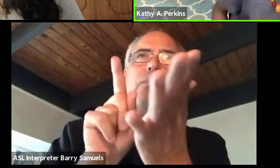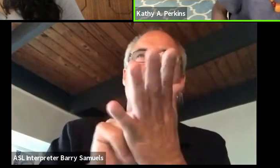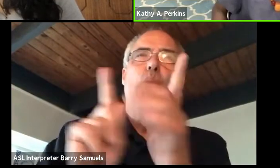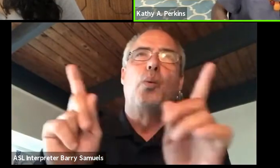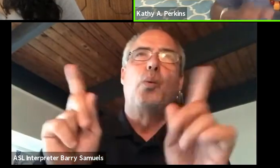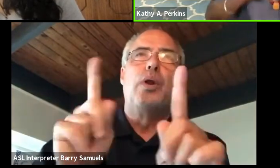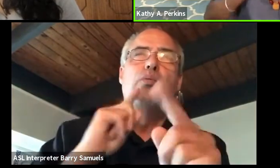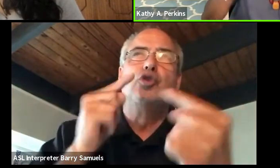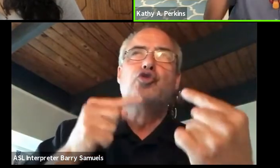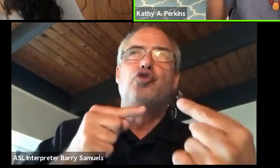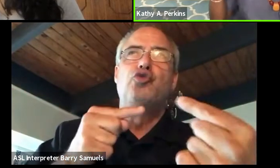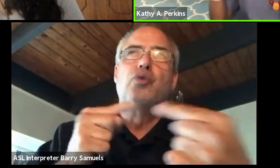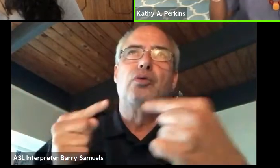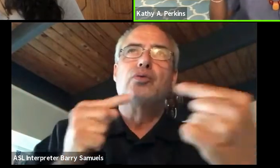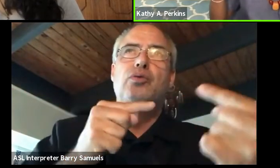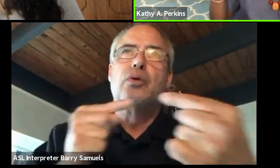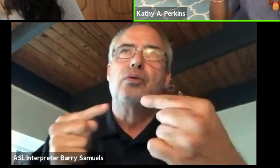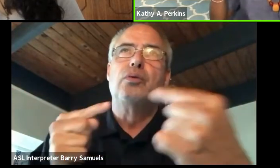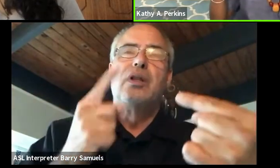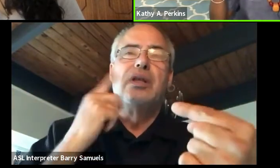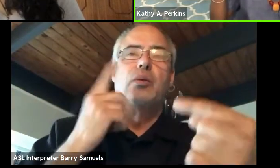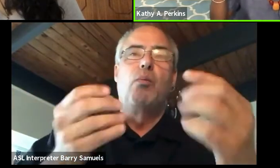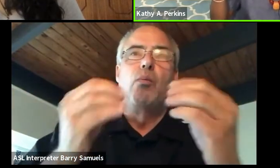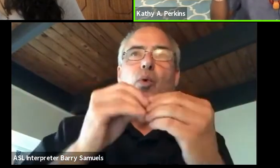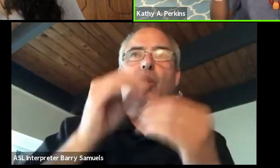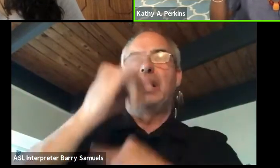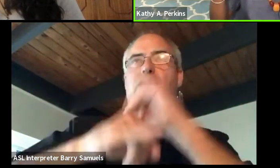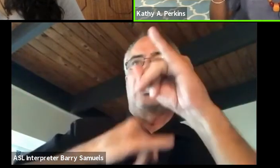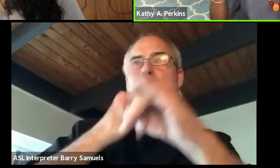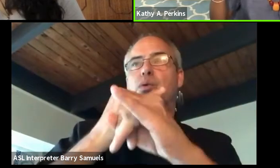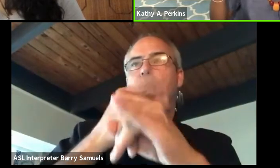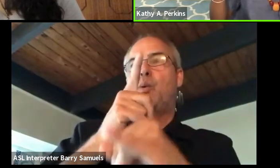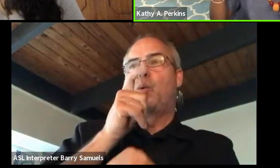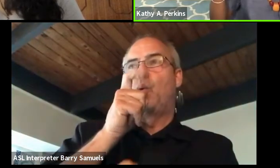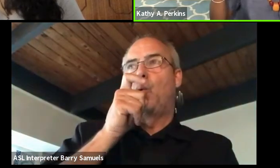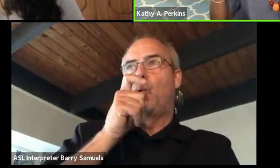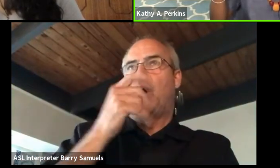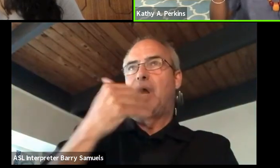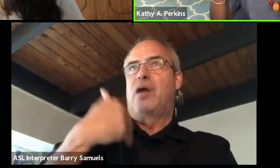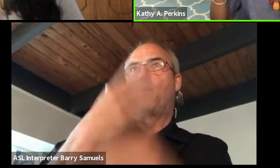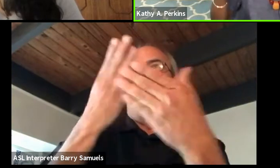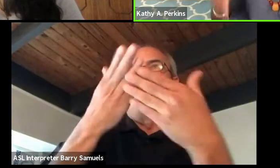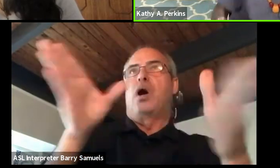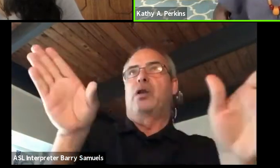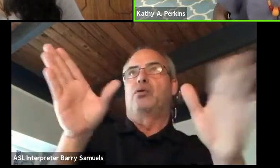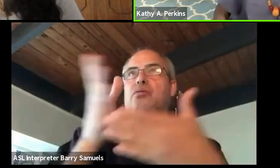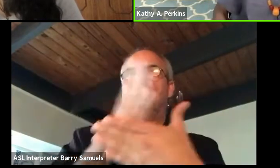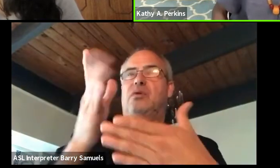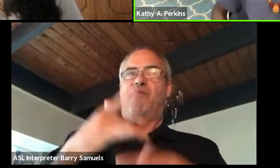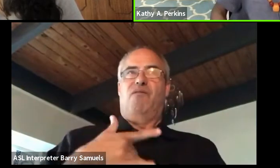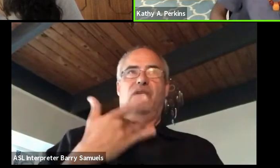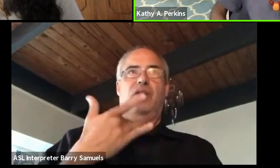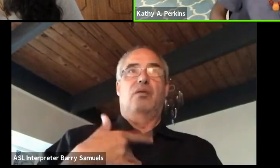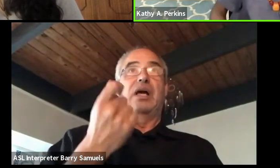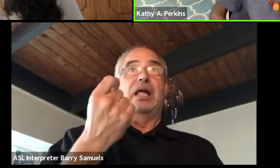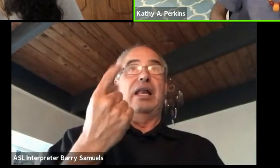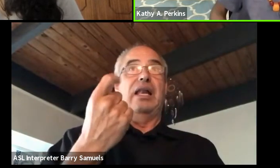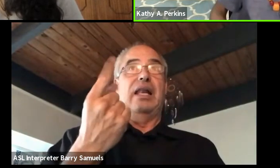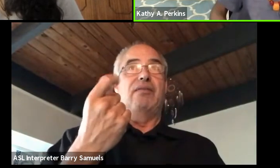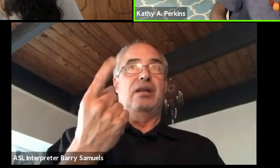It's like, I think something more international would have a wider appeal, but I have 11 writers,